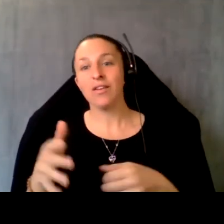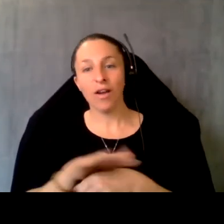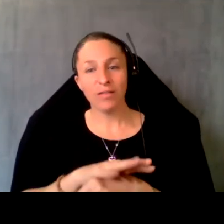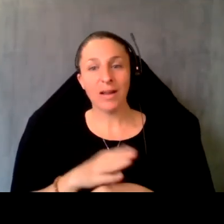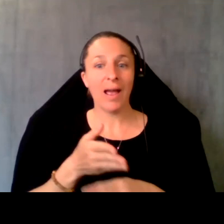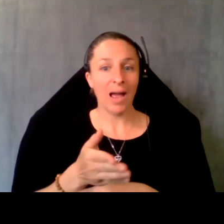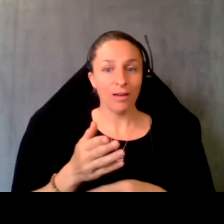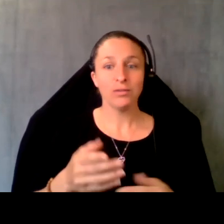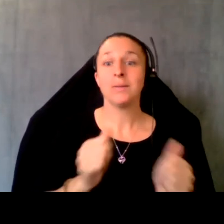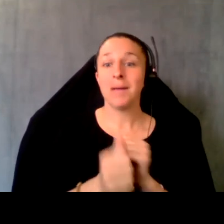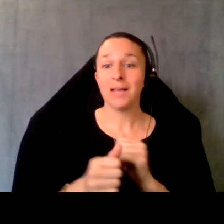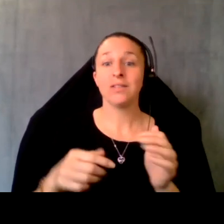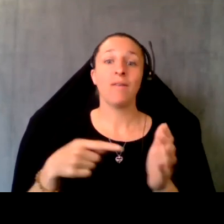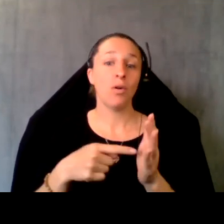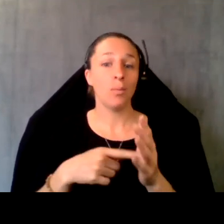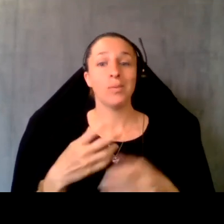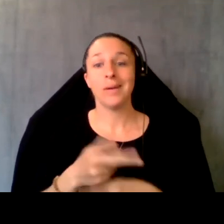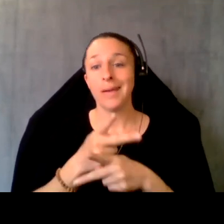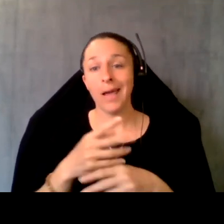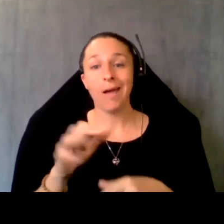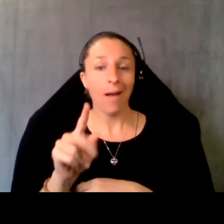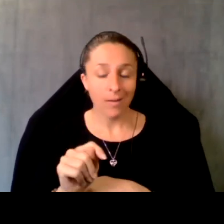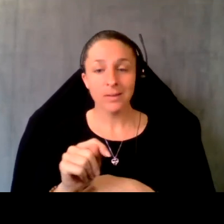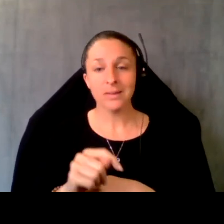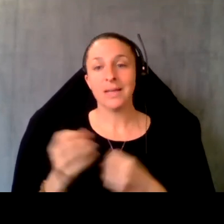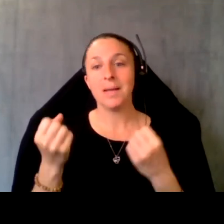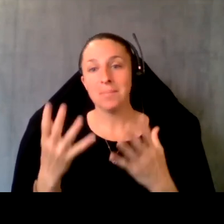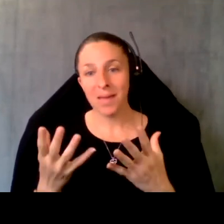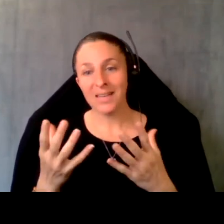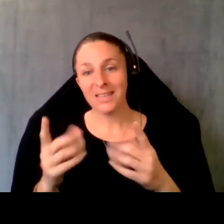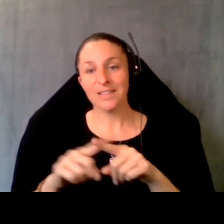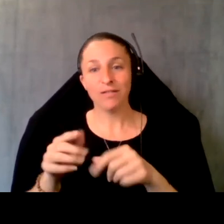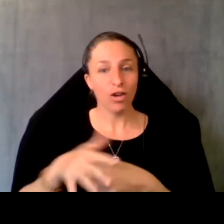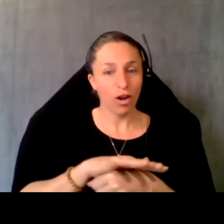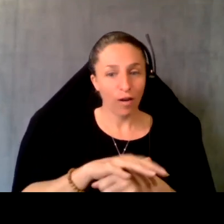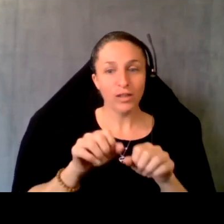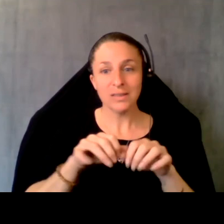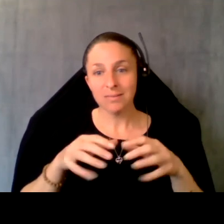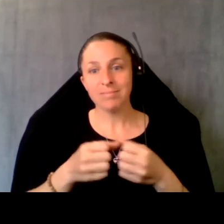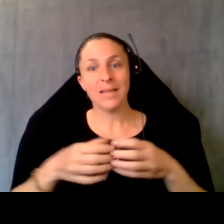Care Act many coverage expansion wins and many coverage expansion wins. In California we've